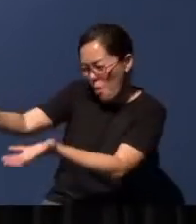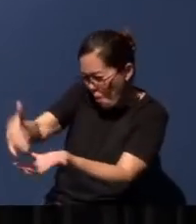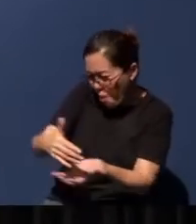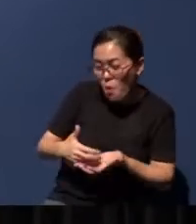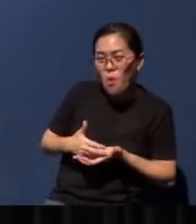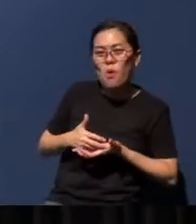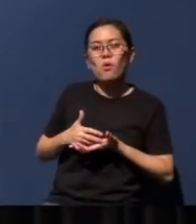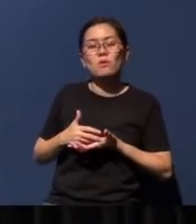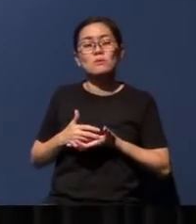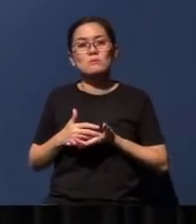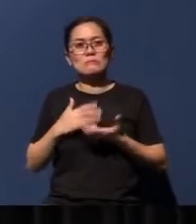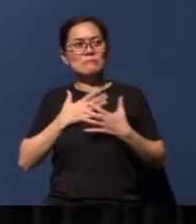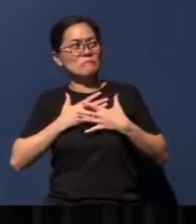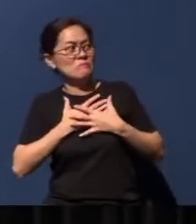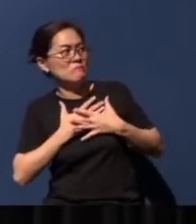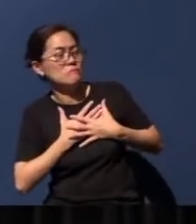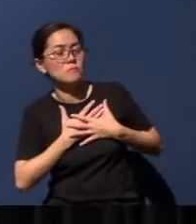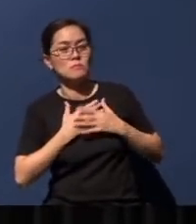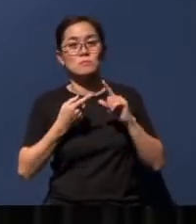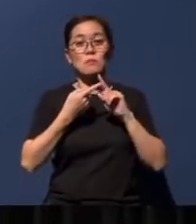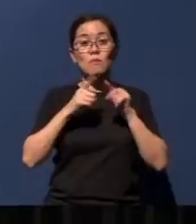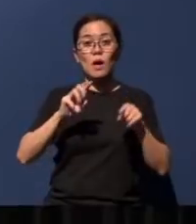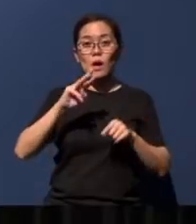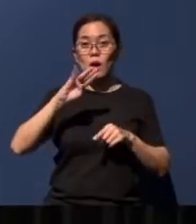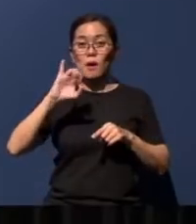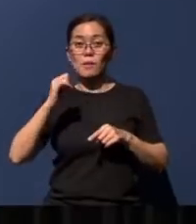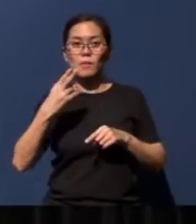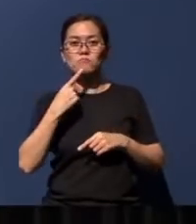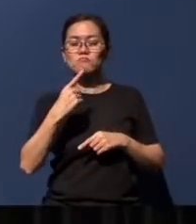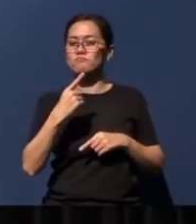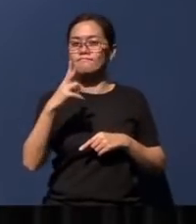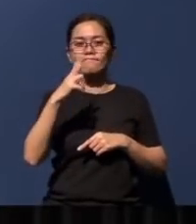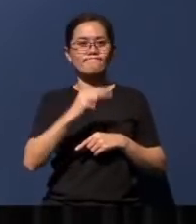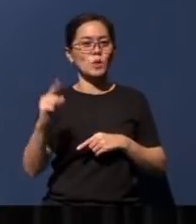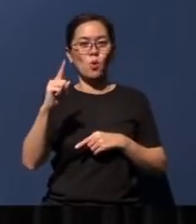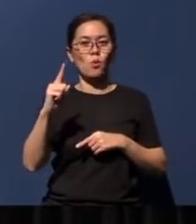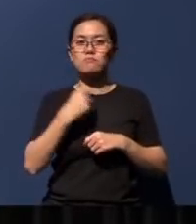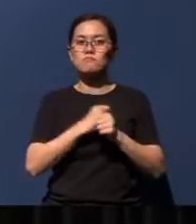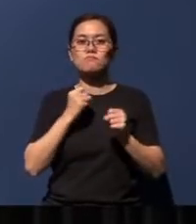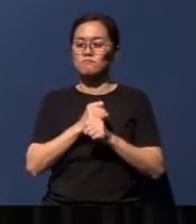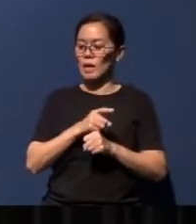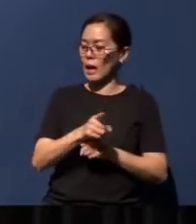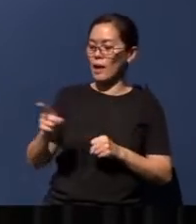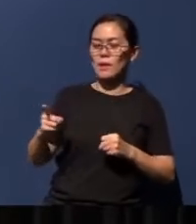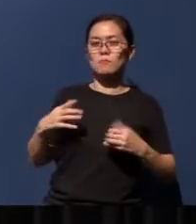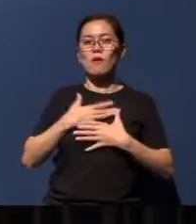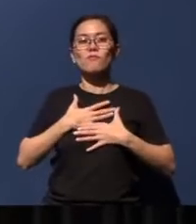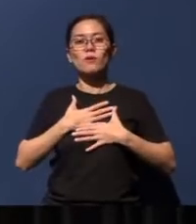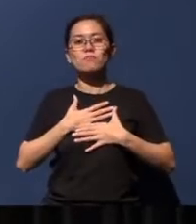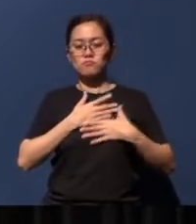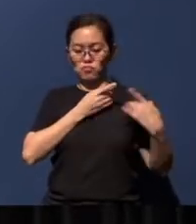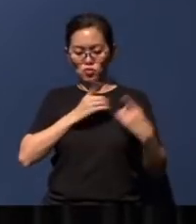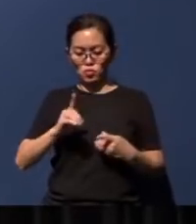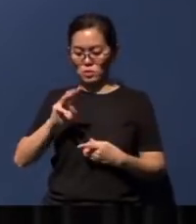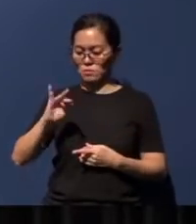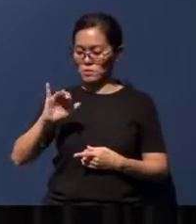with. But Micah says 'no one will make them afraid' in the Millennium. Can you imagine? No more